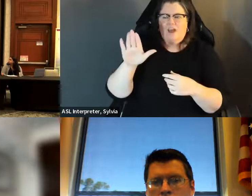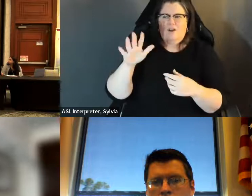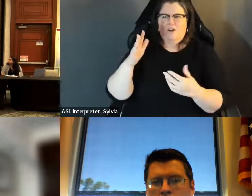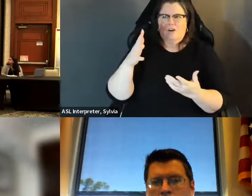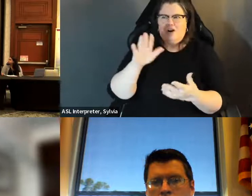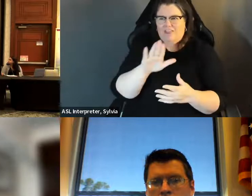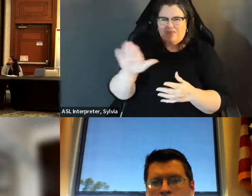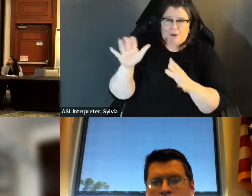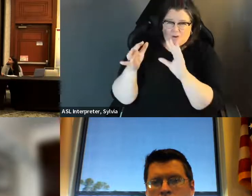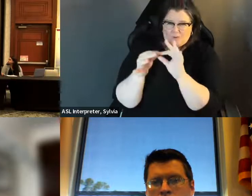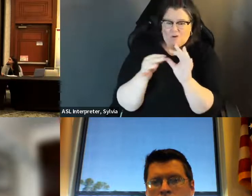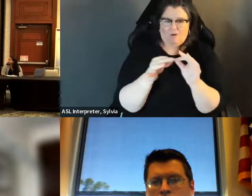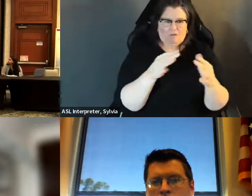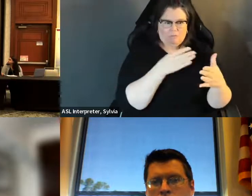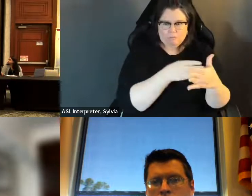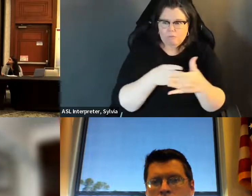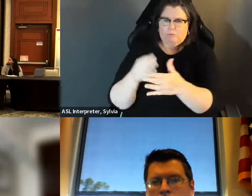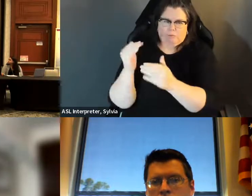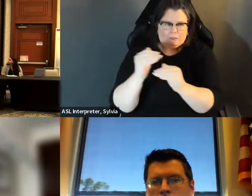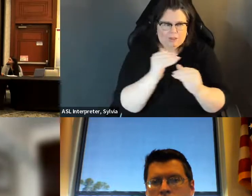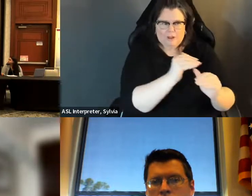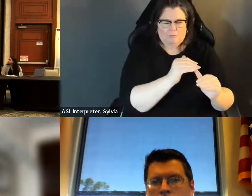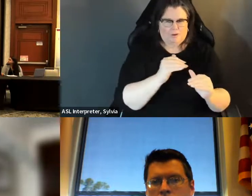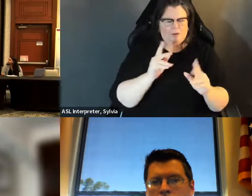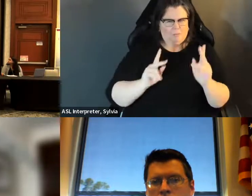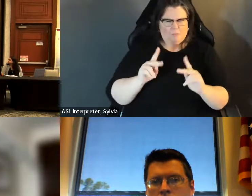. One person to vote is not that important. There's an entire ideology around it that should be very troubling